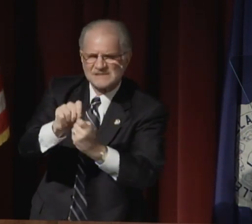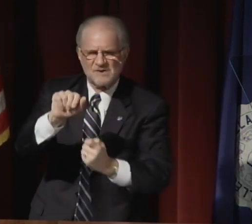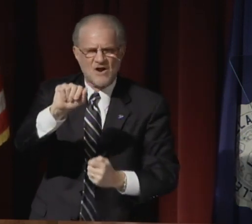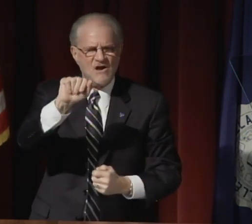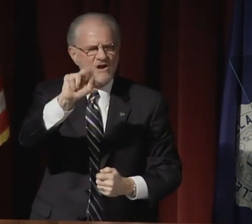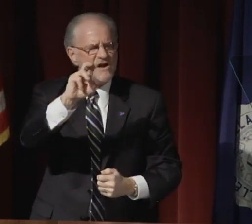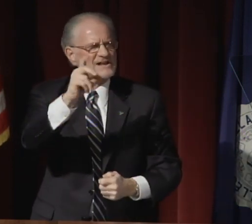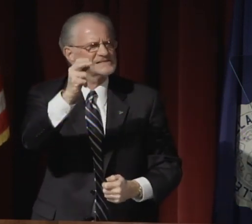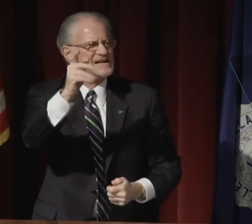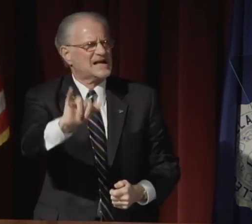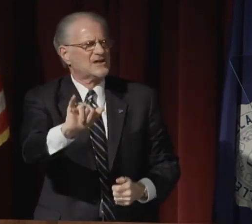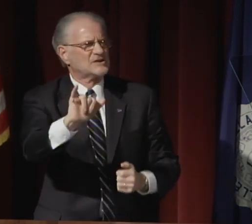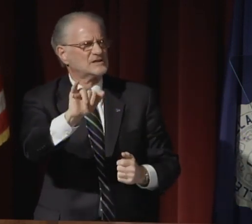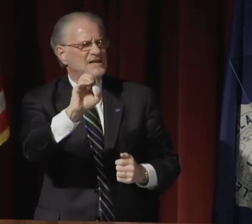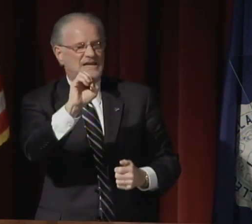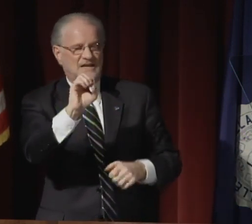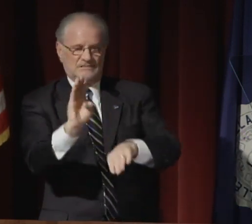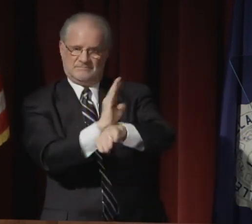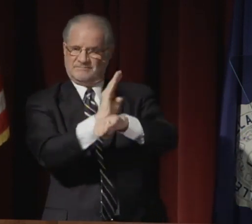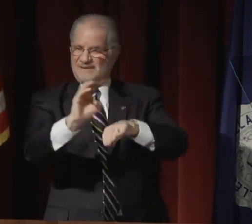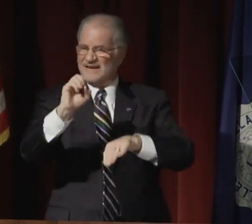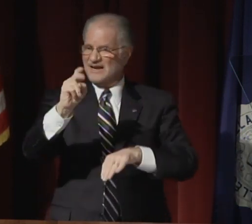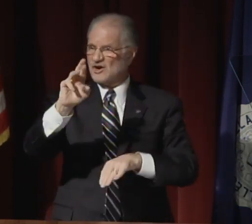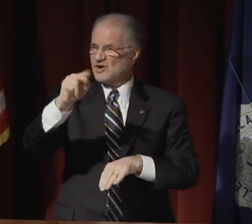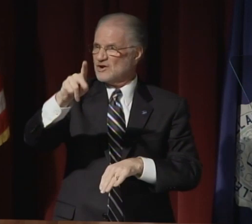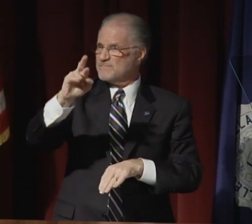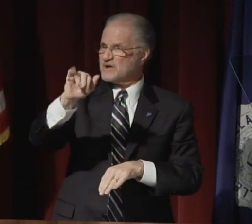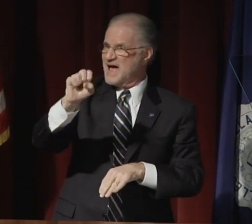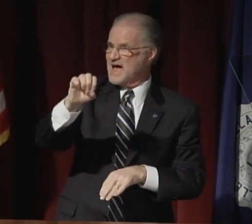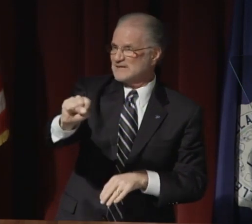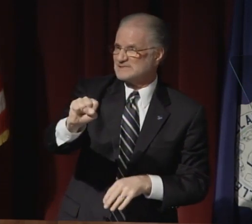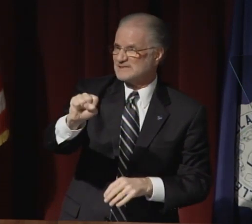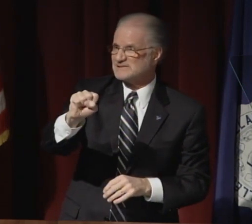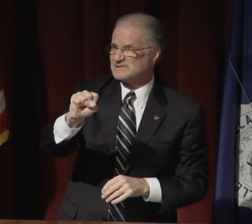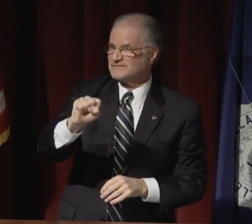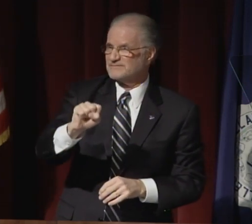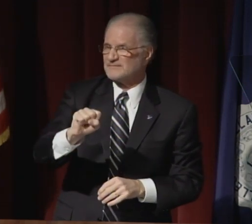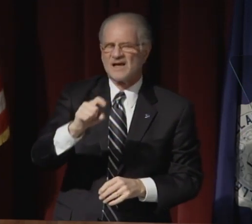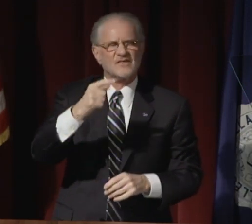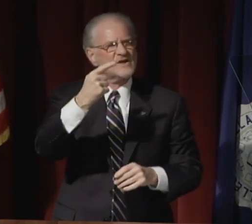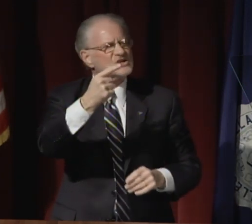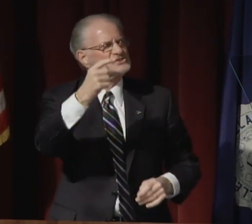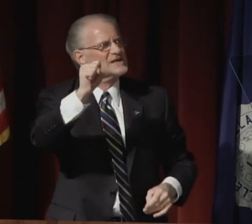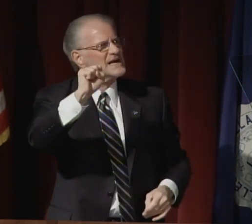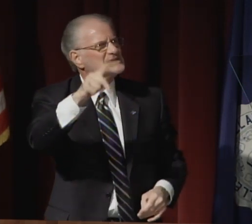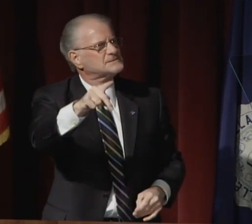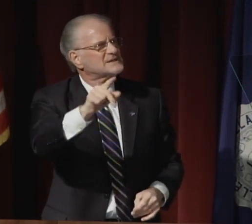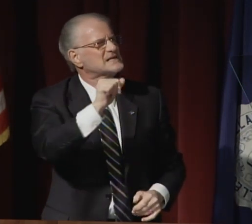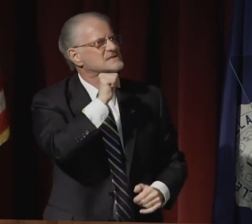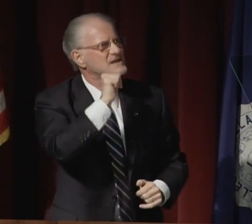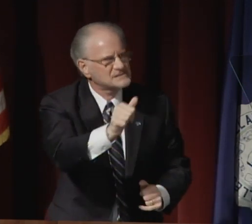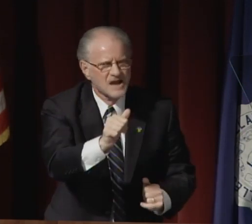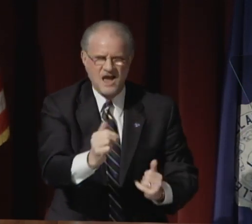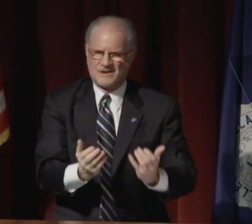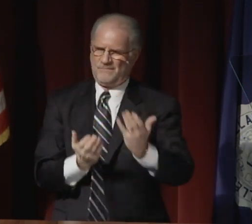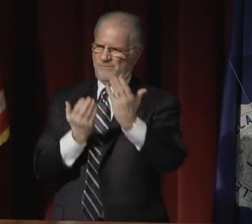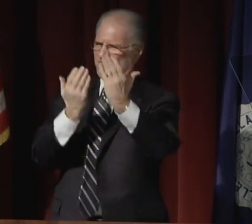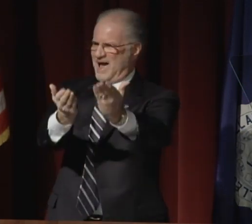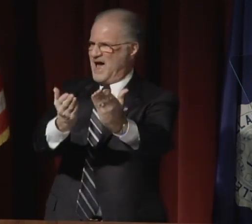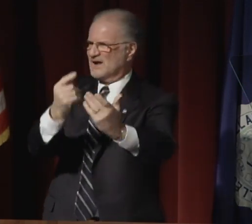"identify student-specific auxiliary enterprises..."